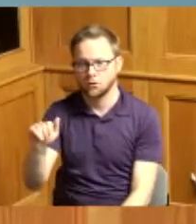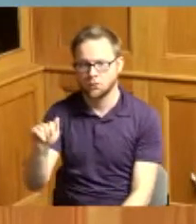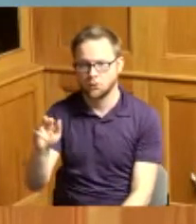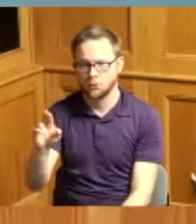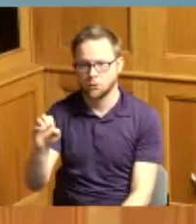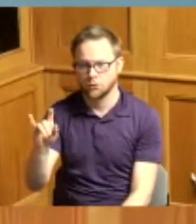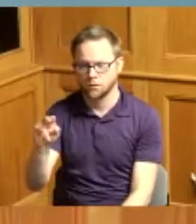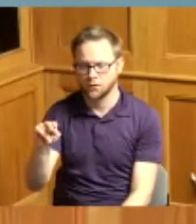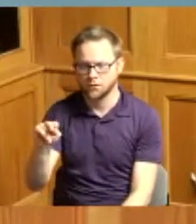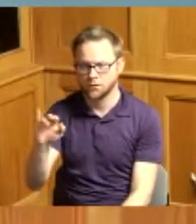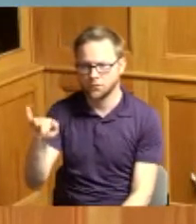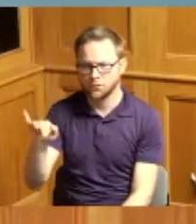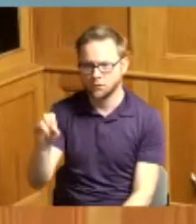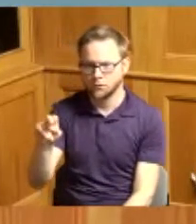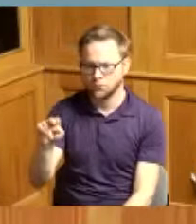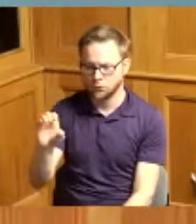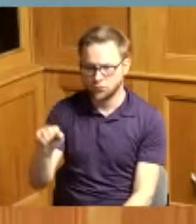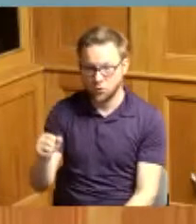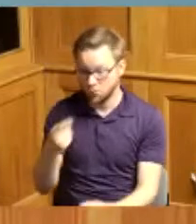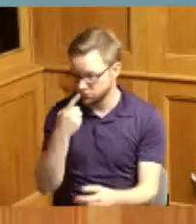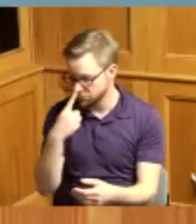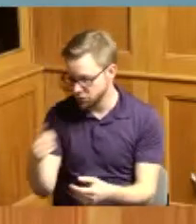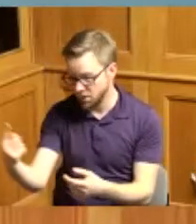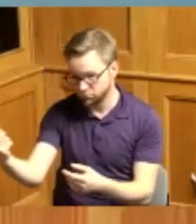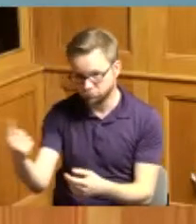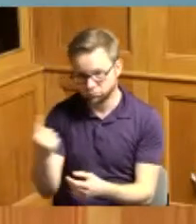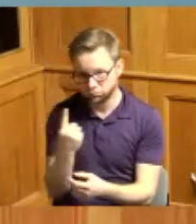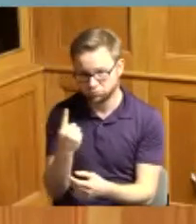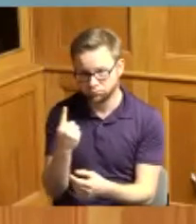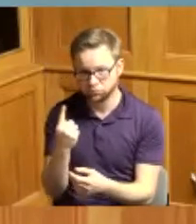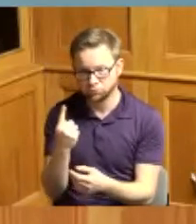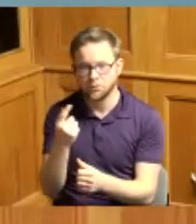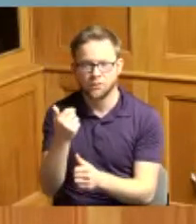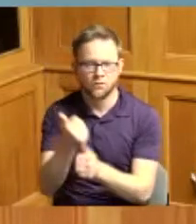and you're welcome to come up to the podium because we're gonna have everyone you know say